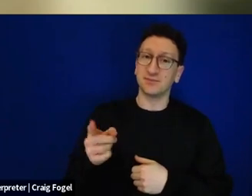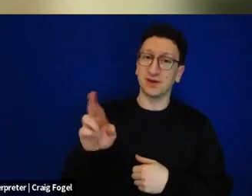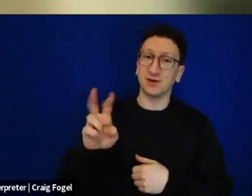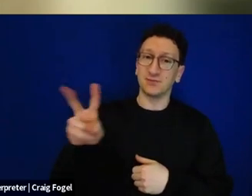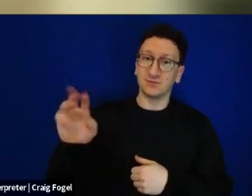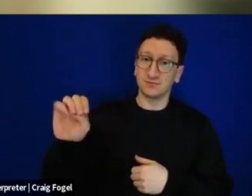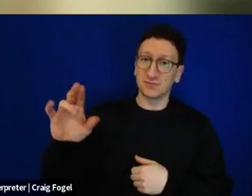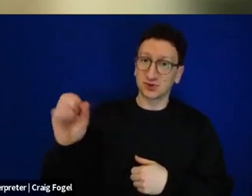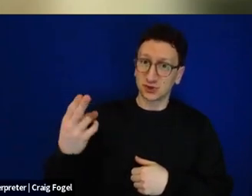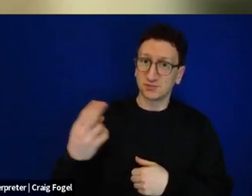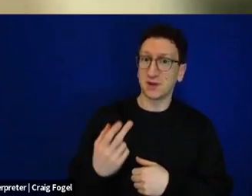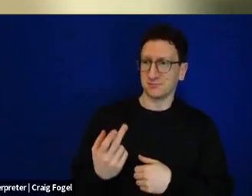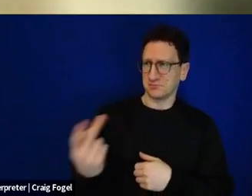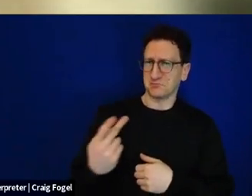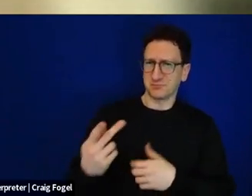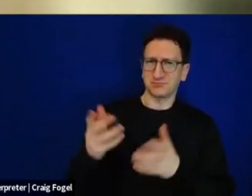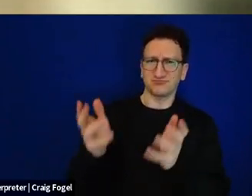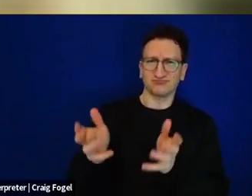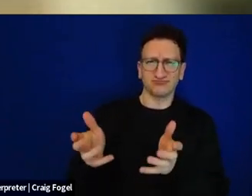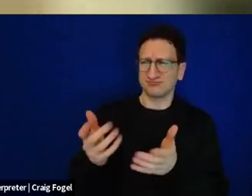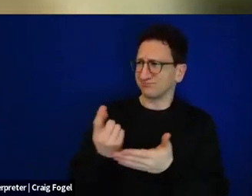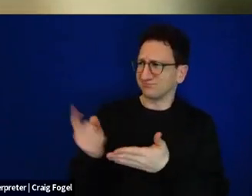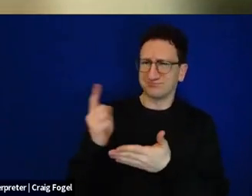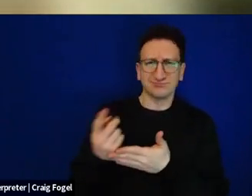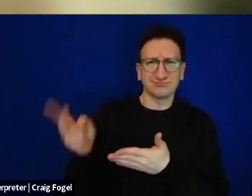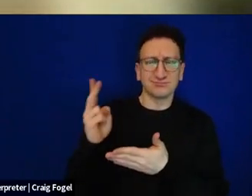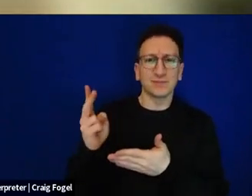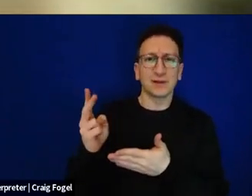Michelle Friedman, who's on with us right now as well, just a week and a half ago in Yerushalayim,